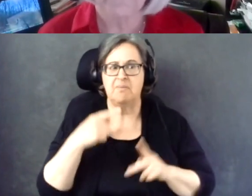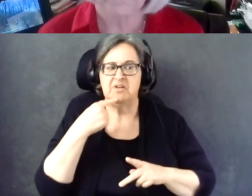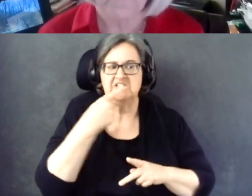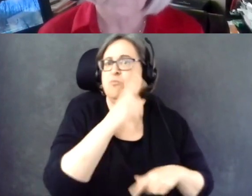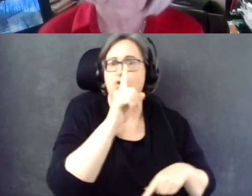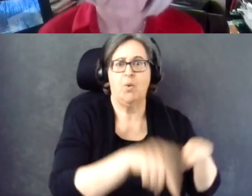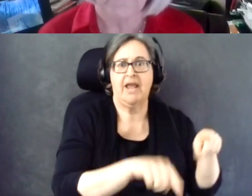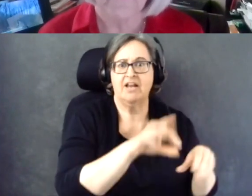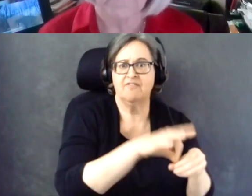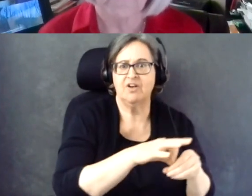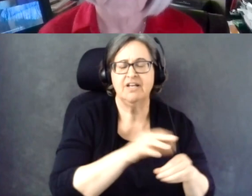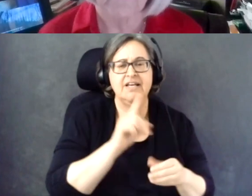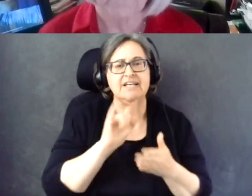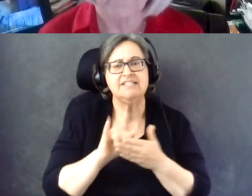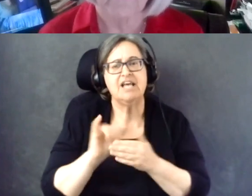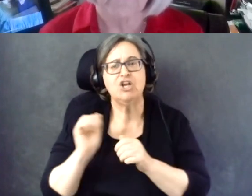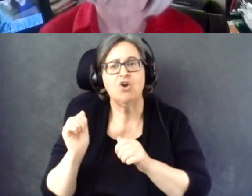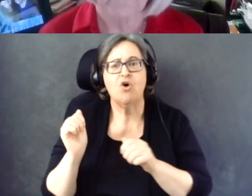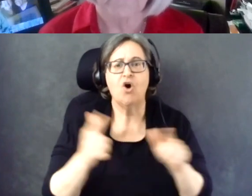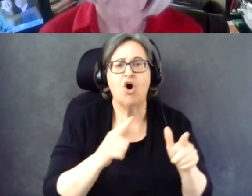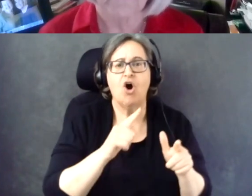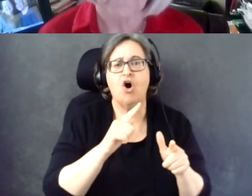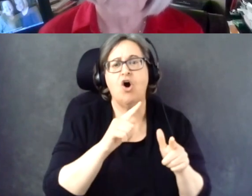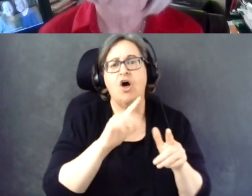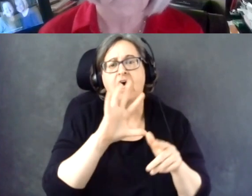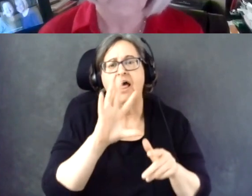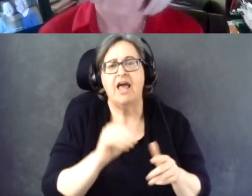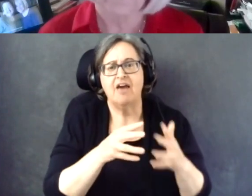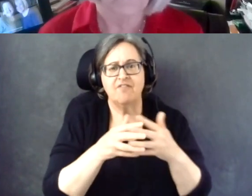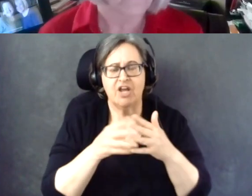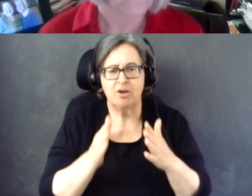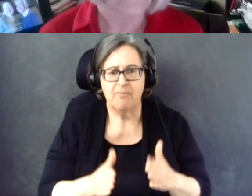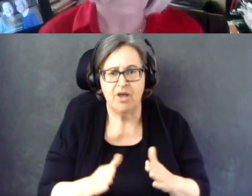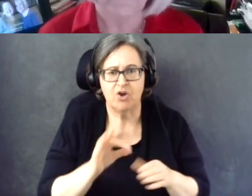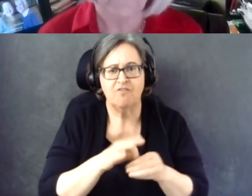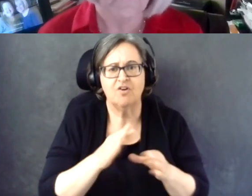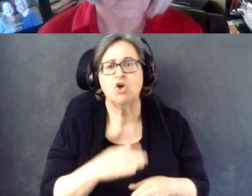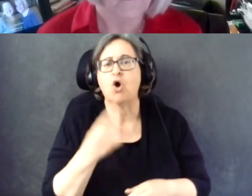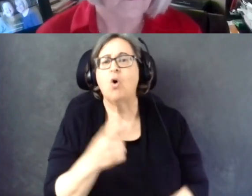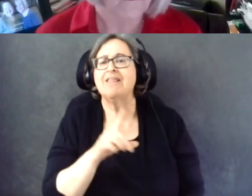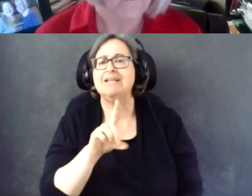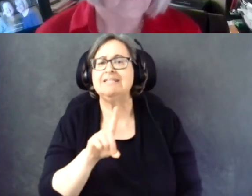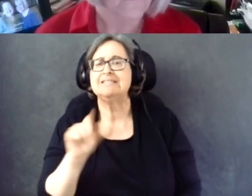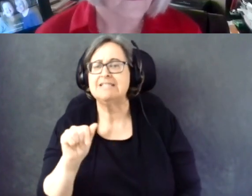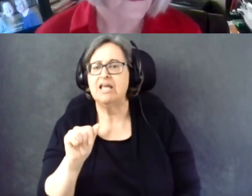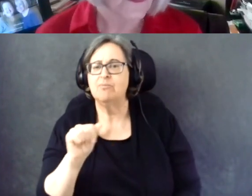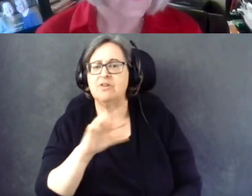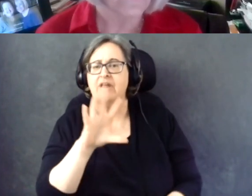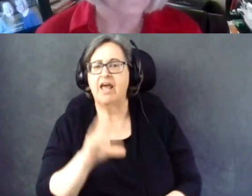that based on all African-American voters or is that a subset of disabled friendship voters?